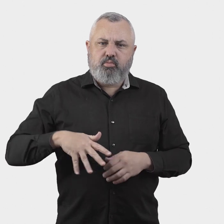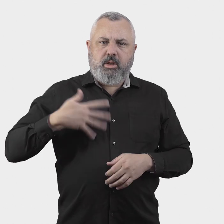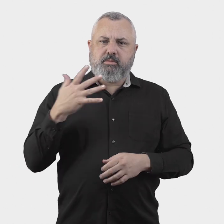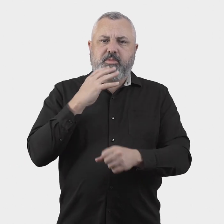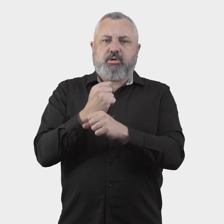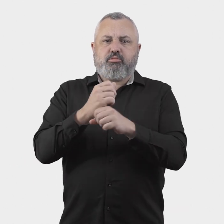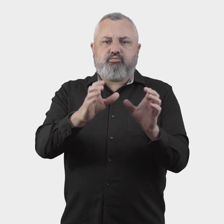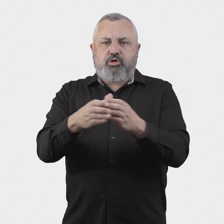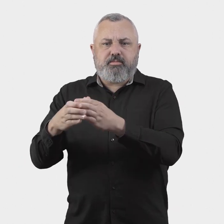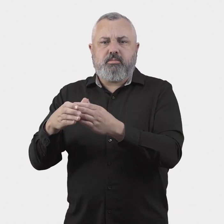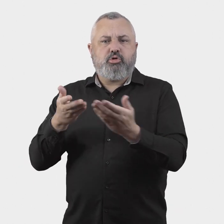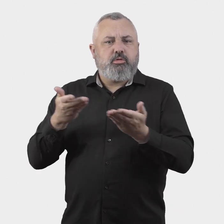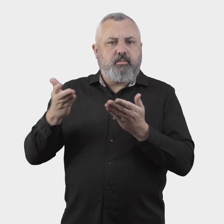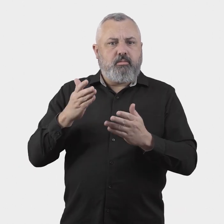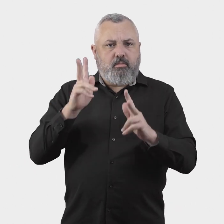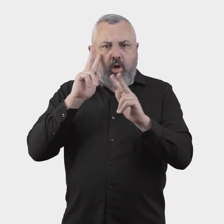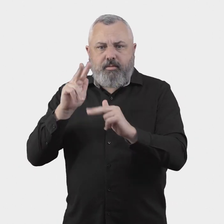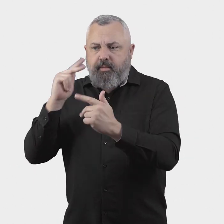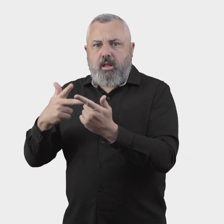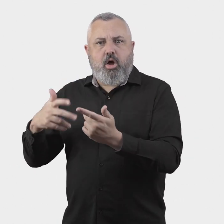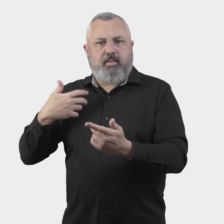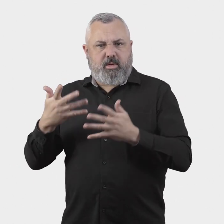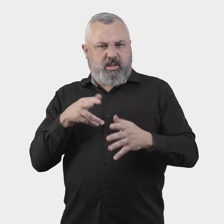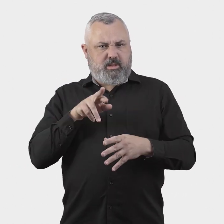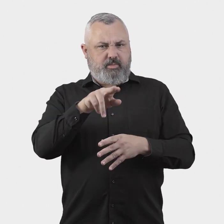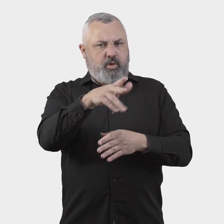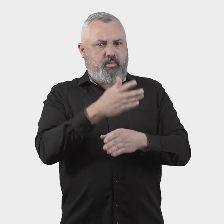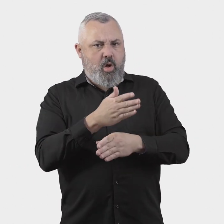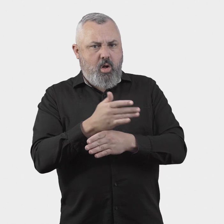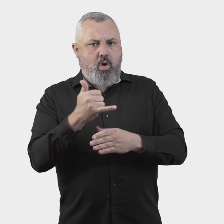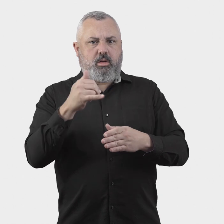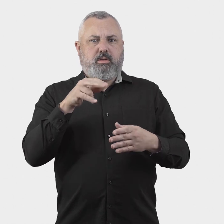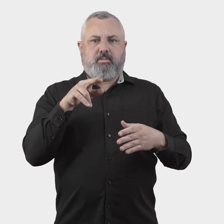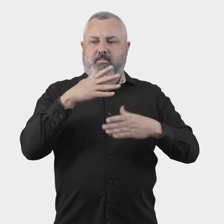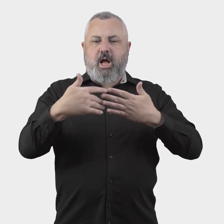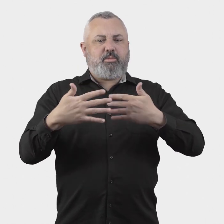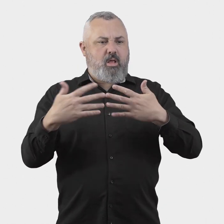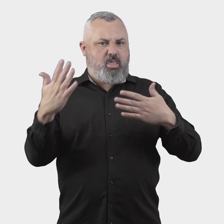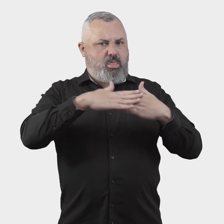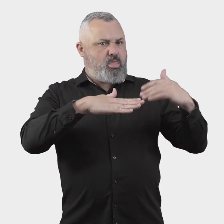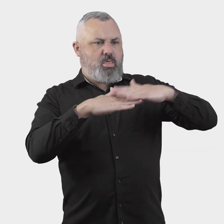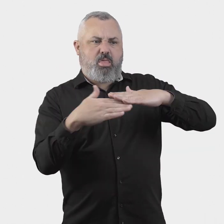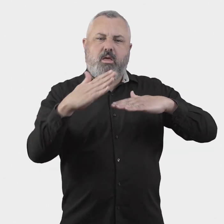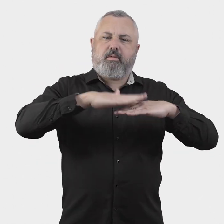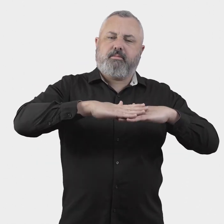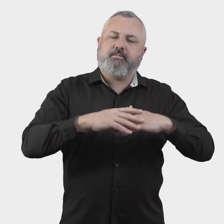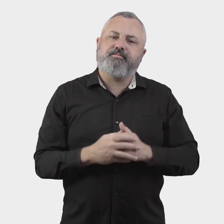and other government or industry bodies that handle consumer complaints.